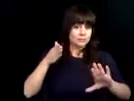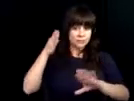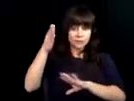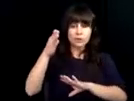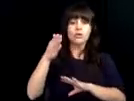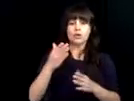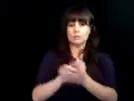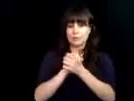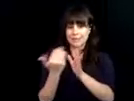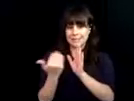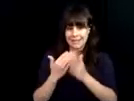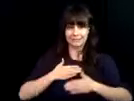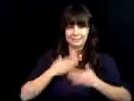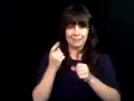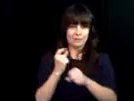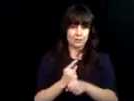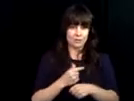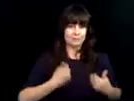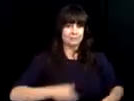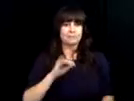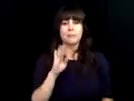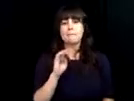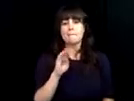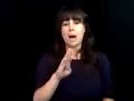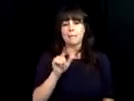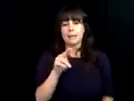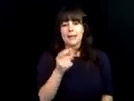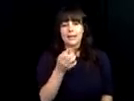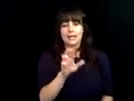and much success in the years to come. Congratulations,